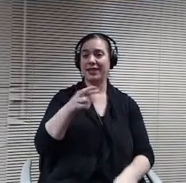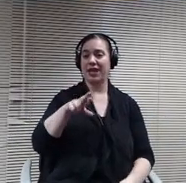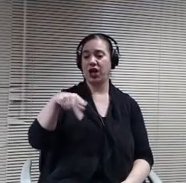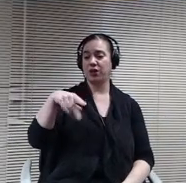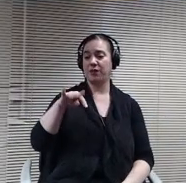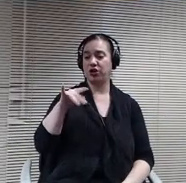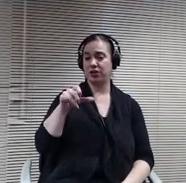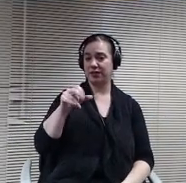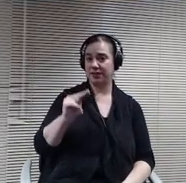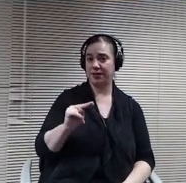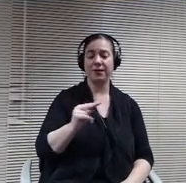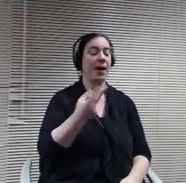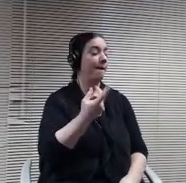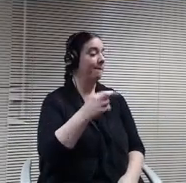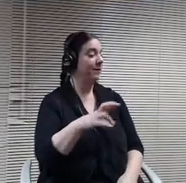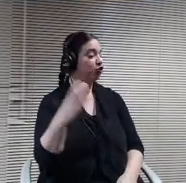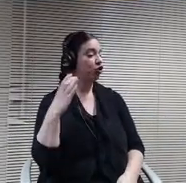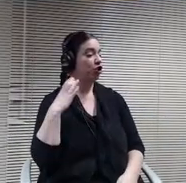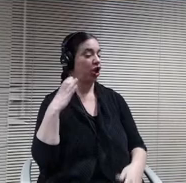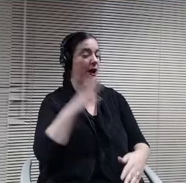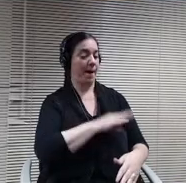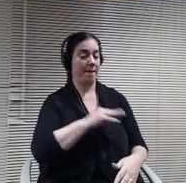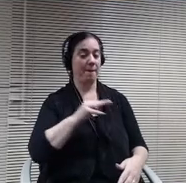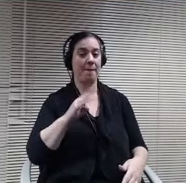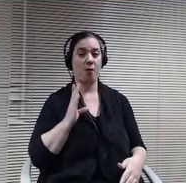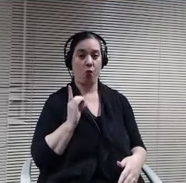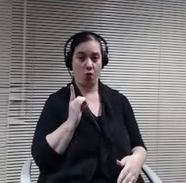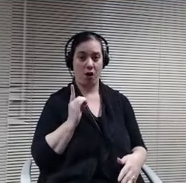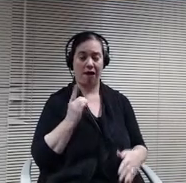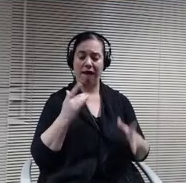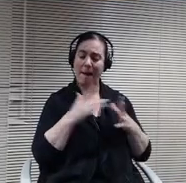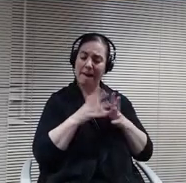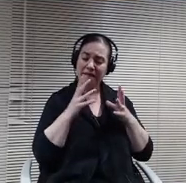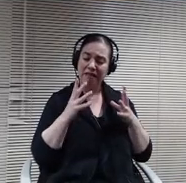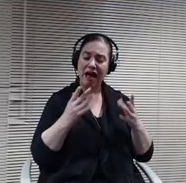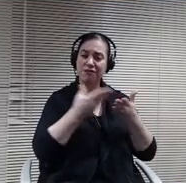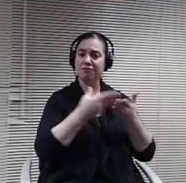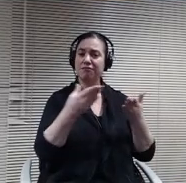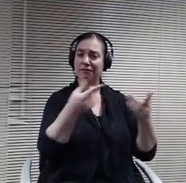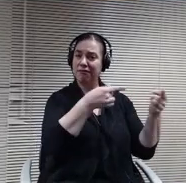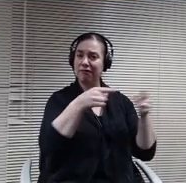This is a lot of moving parts in all of these plans and planning